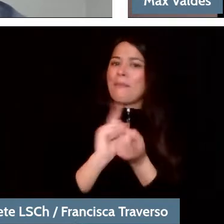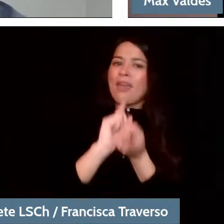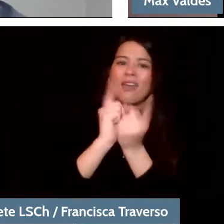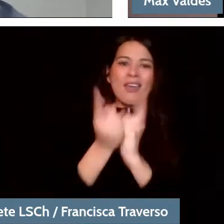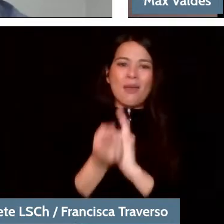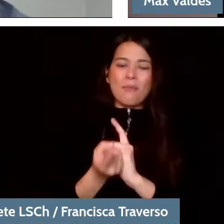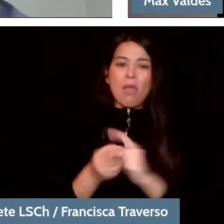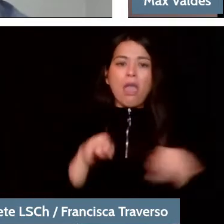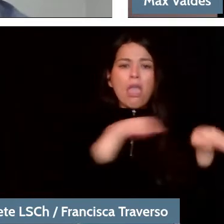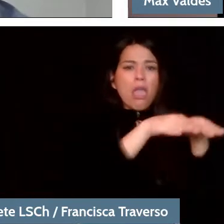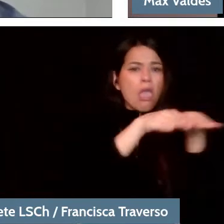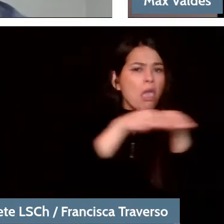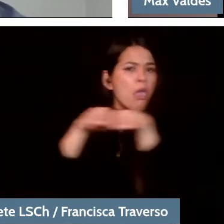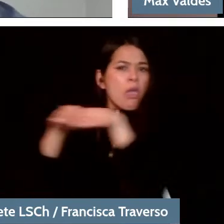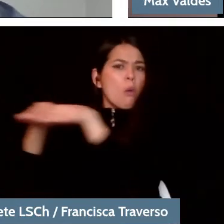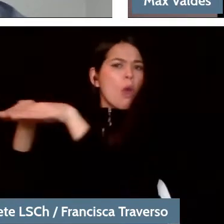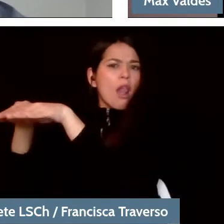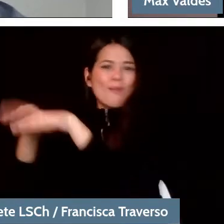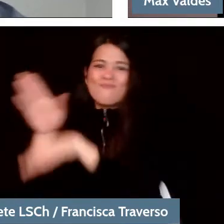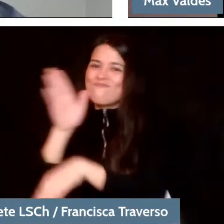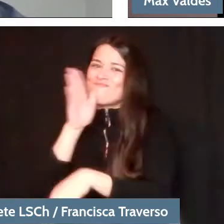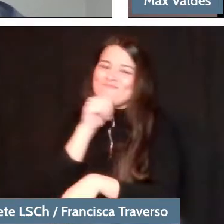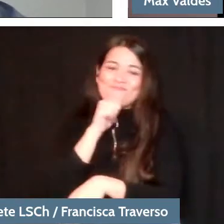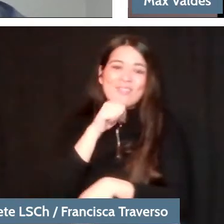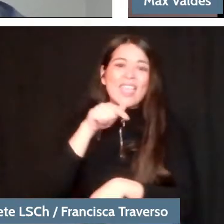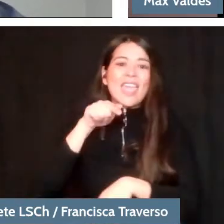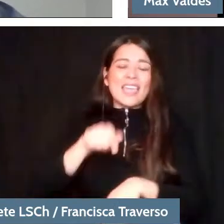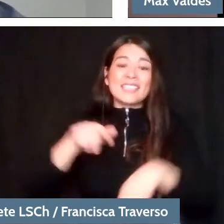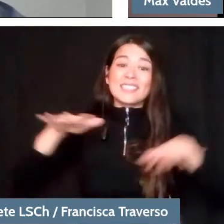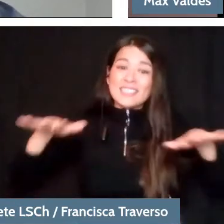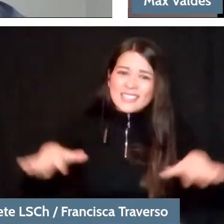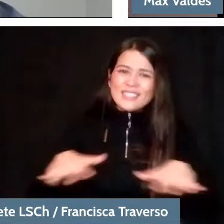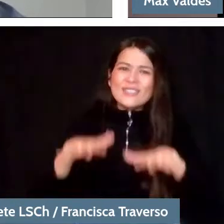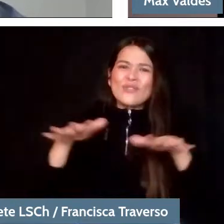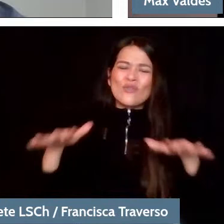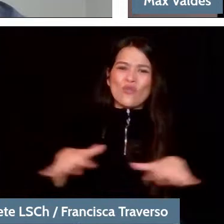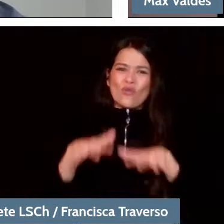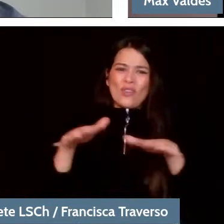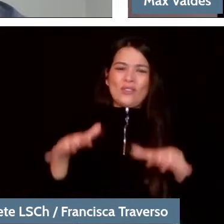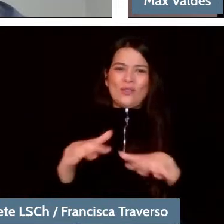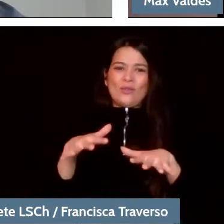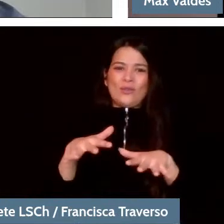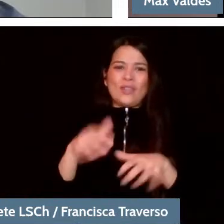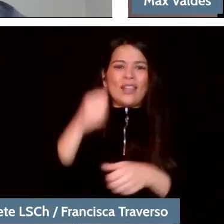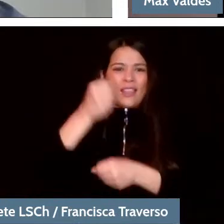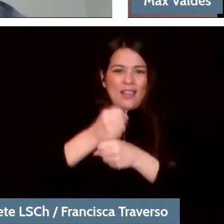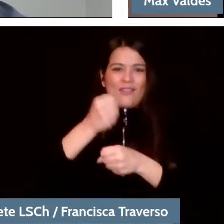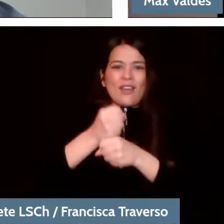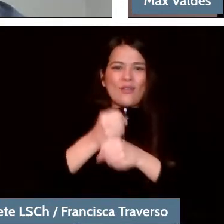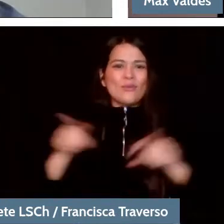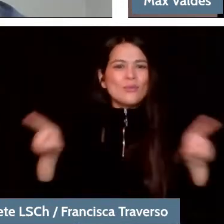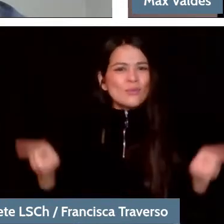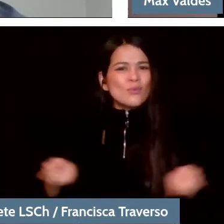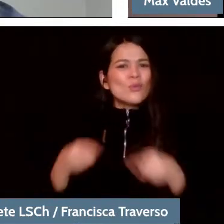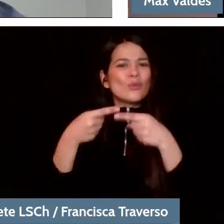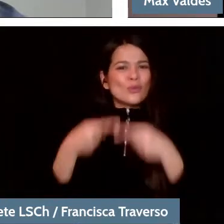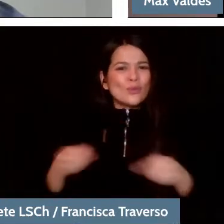That effort is the deepest meaning of the musical work. And I think it is irreplaceable.